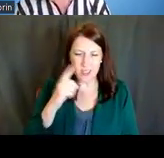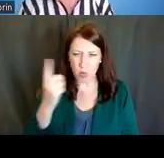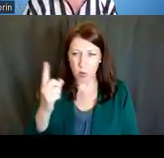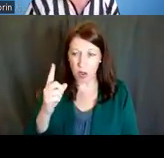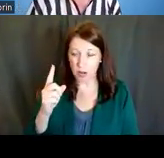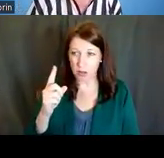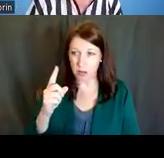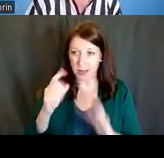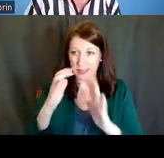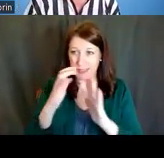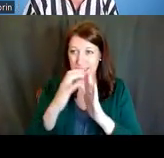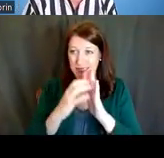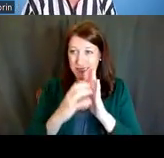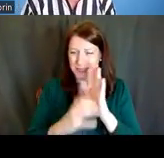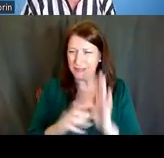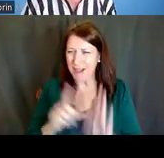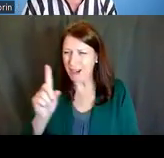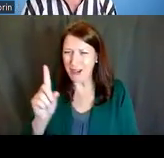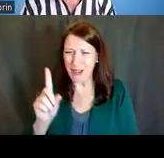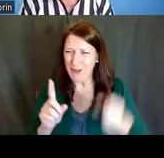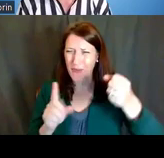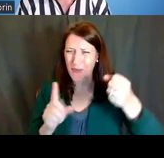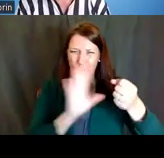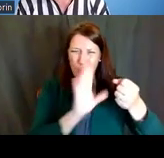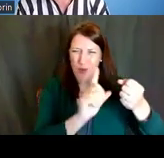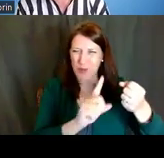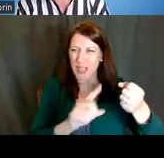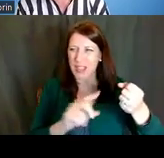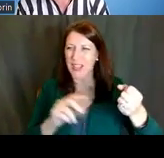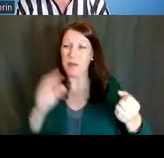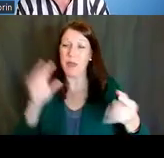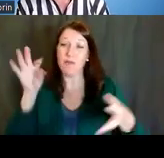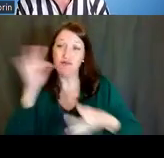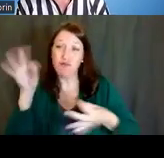let me get through this, and then I'll see if it's --